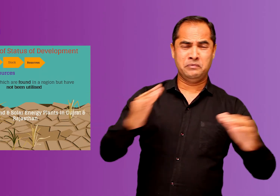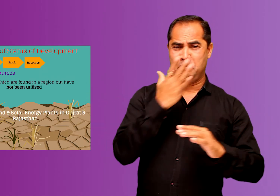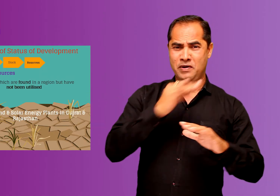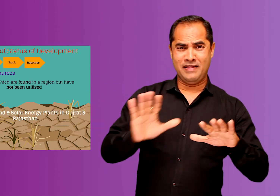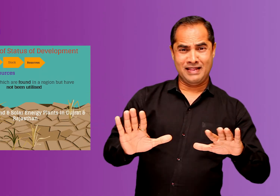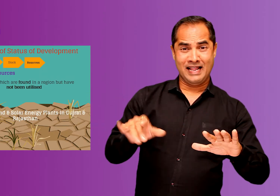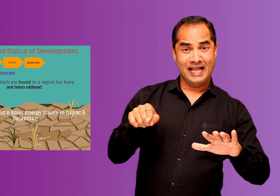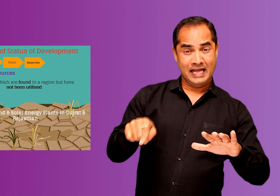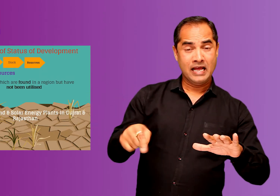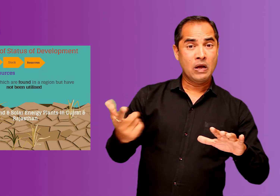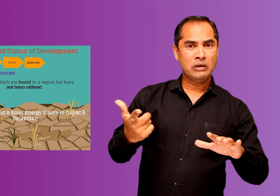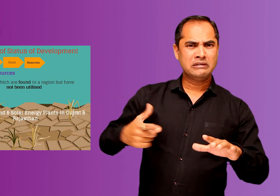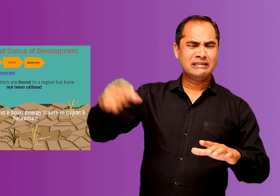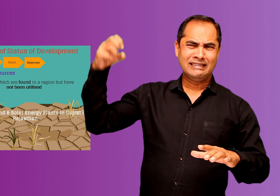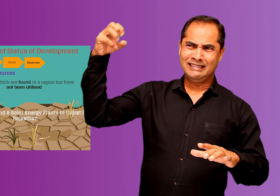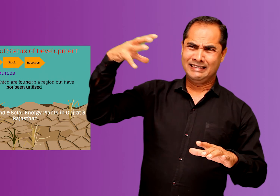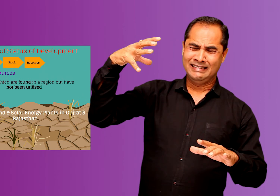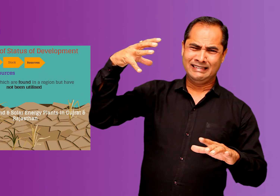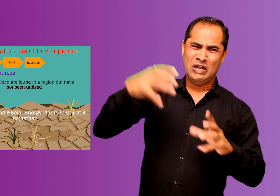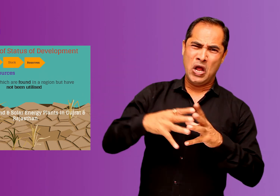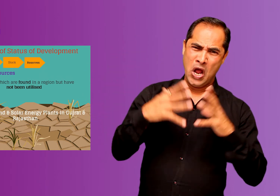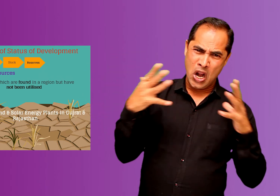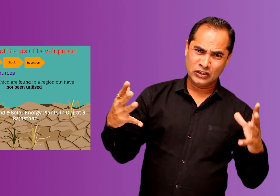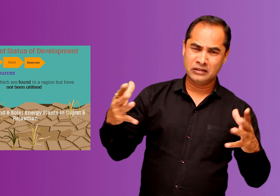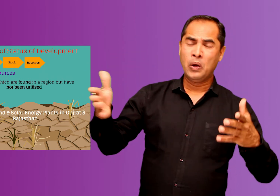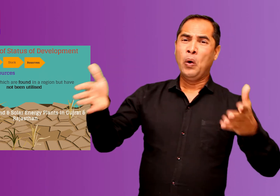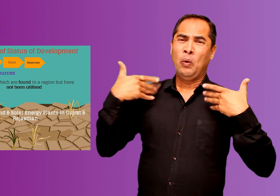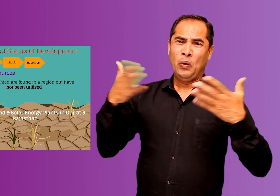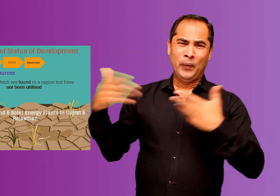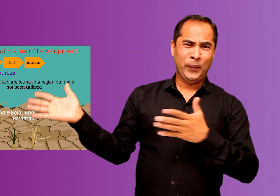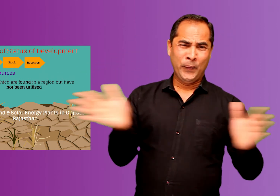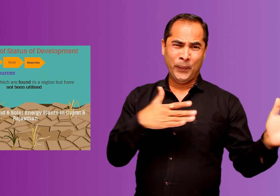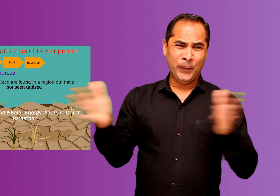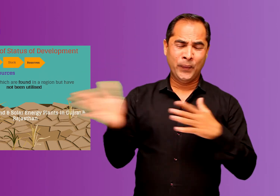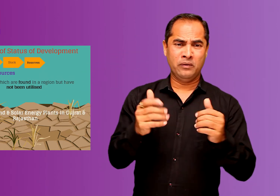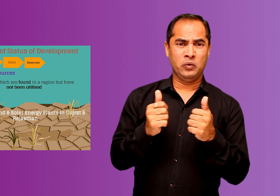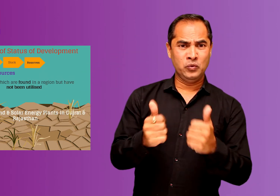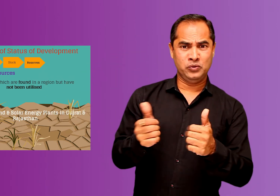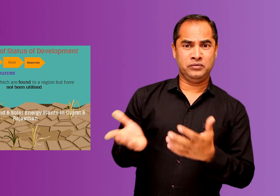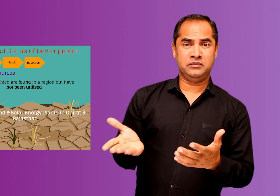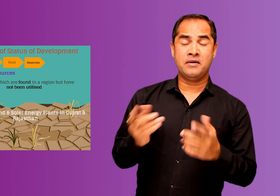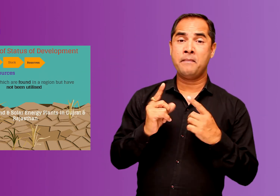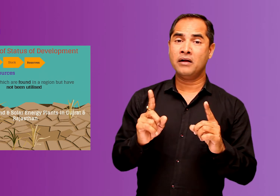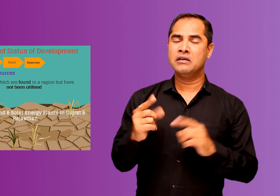terms of huge areas of land lying vacant which can be used for solar and wind